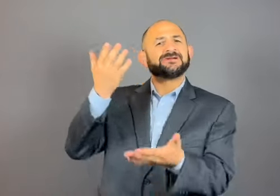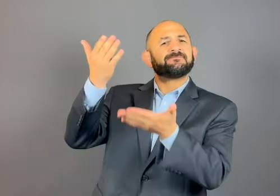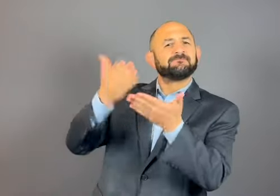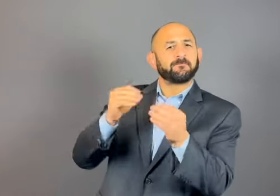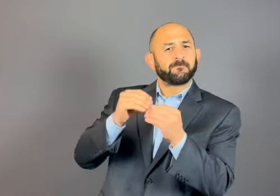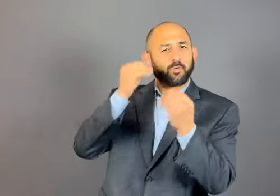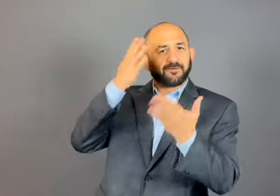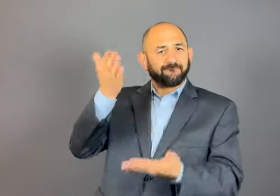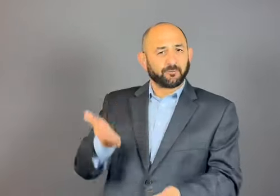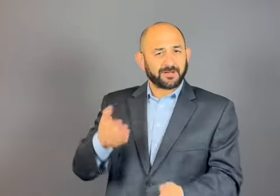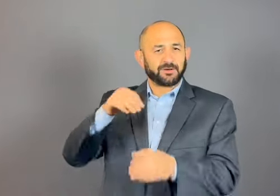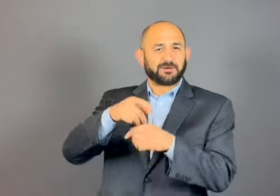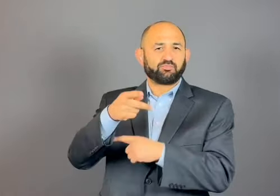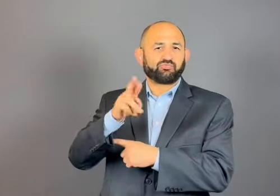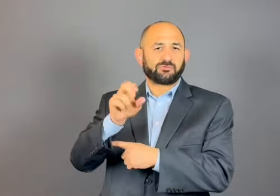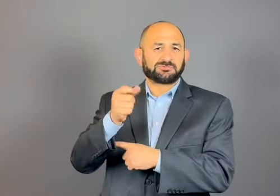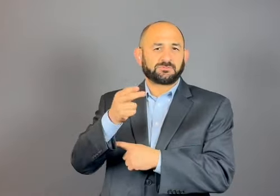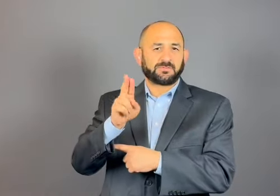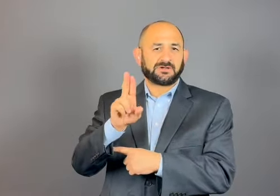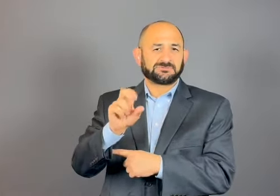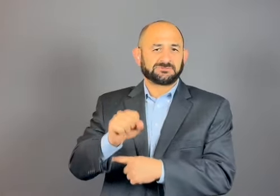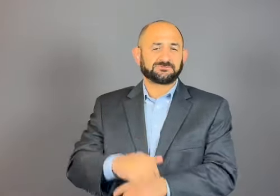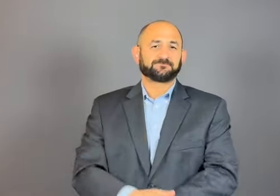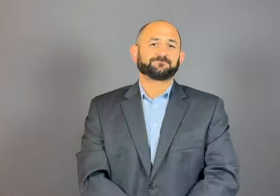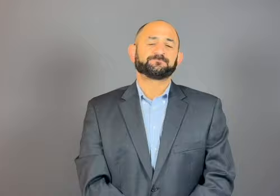You can find out more in the Search Prospectus.